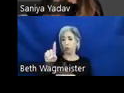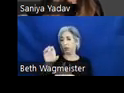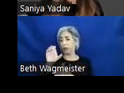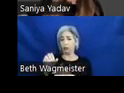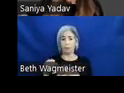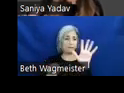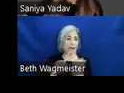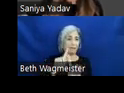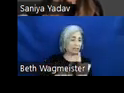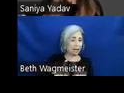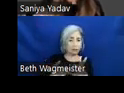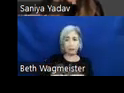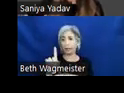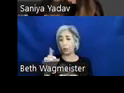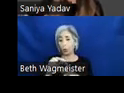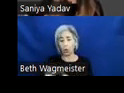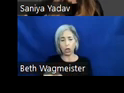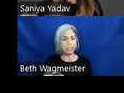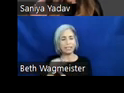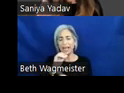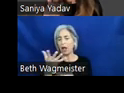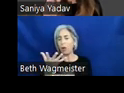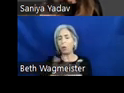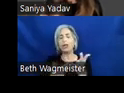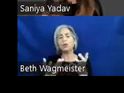somebody may give you words, that's not what you're looking for. Just small